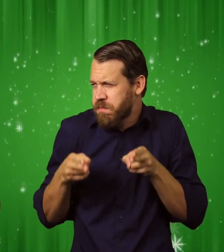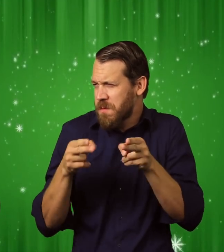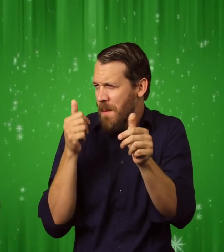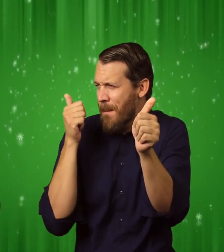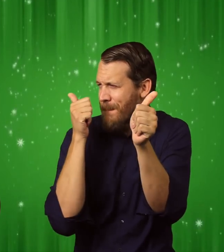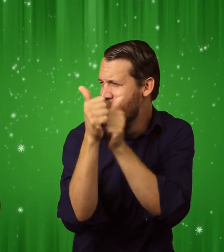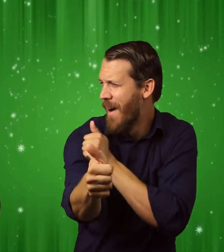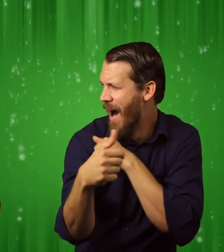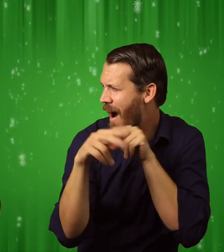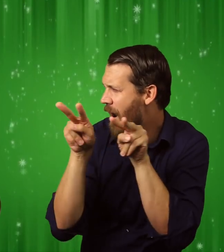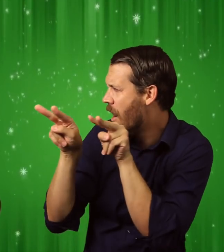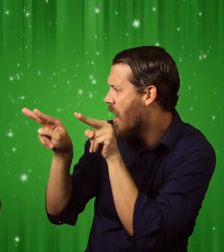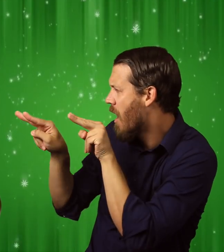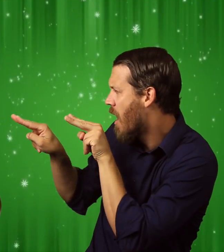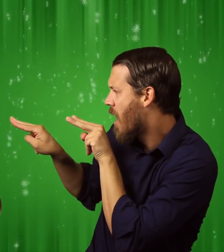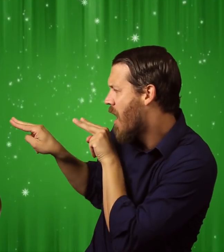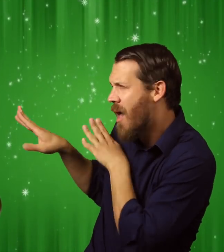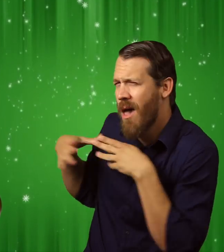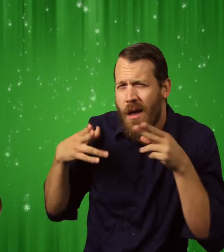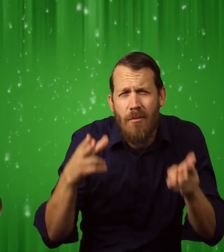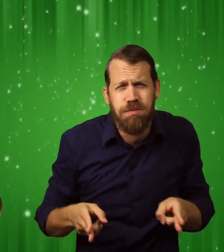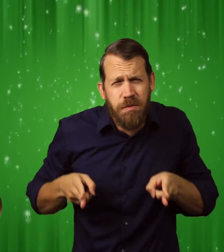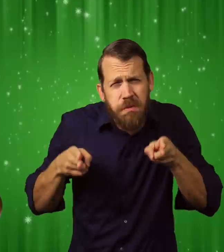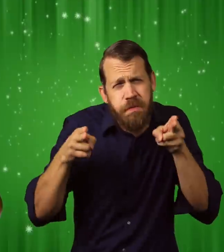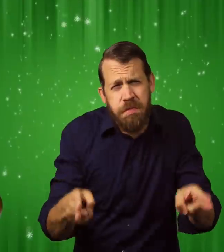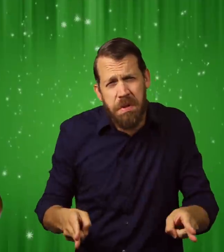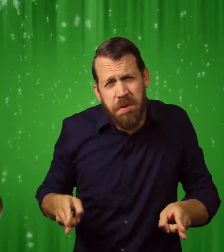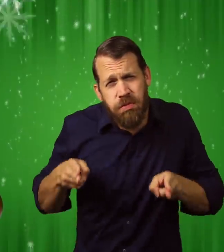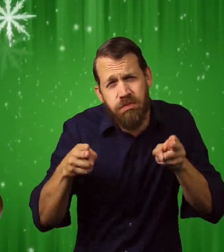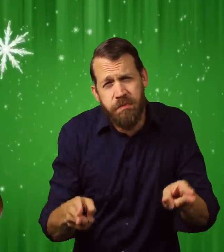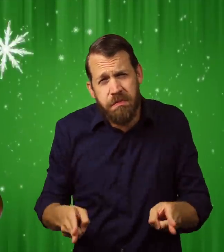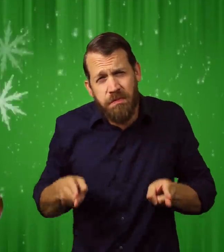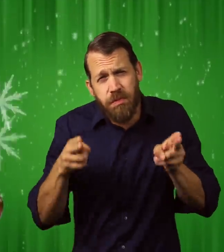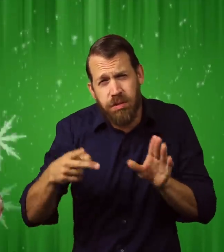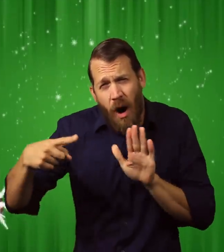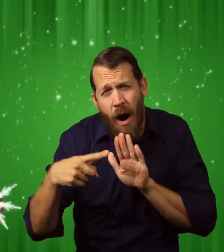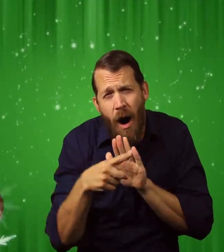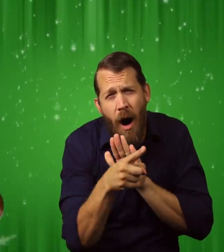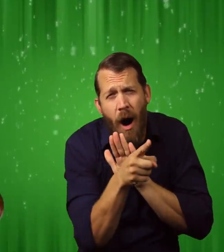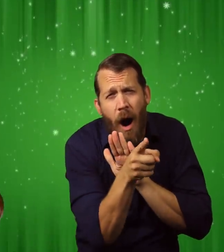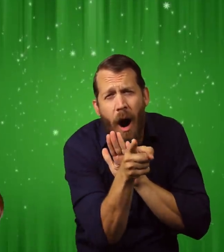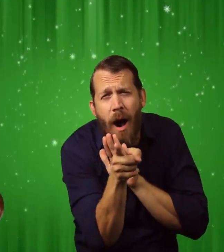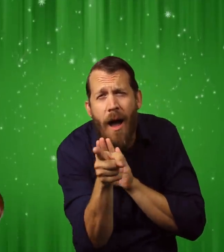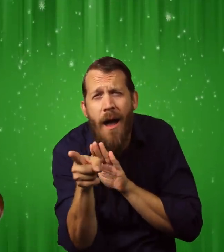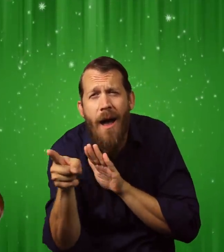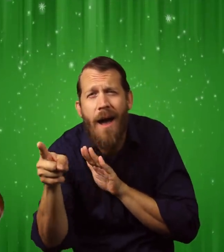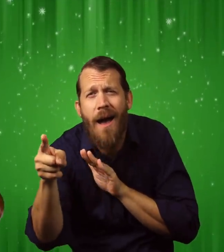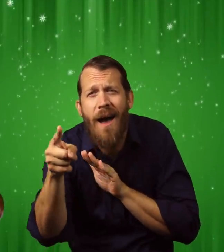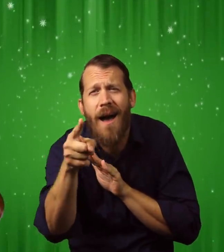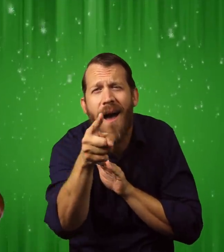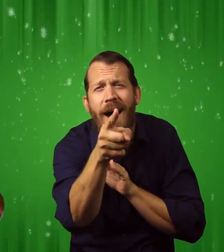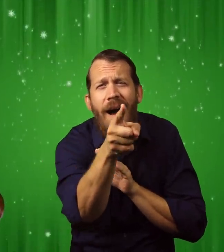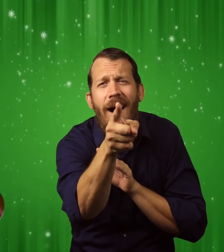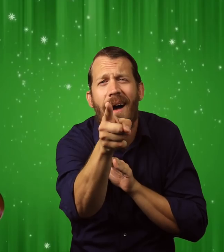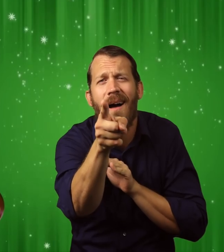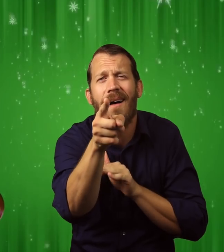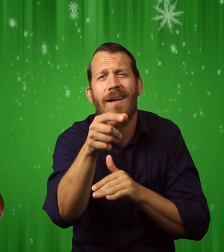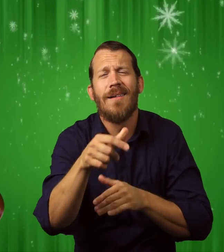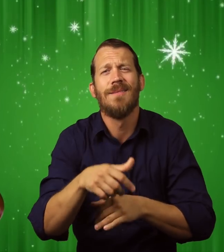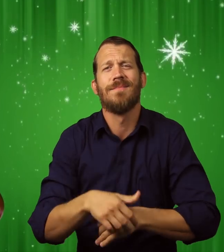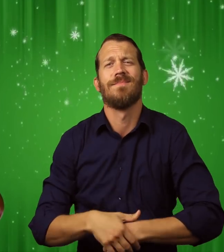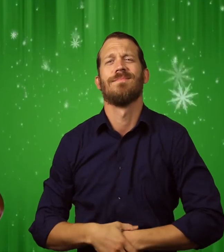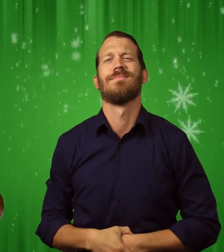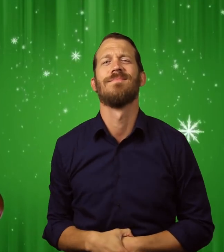as the Polar Express raced northward.